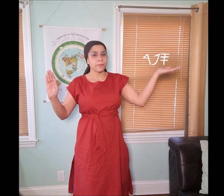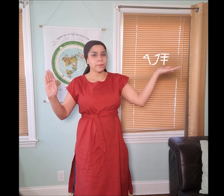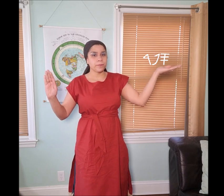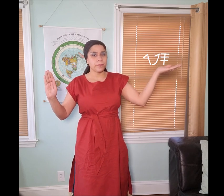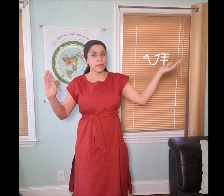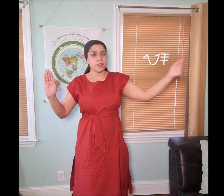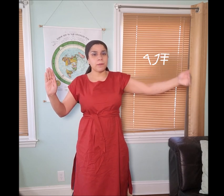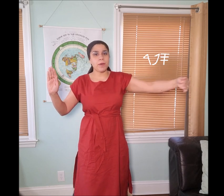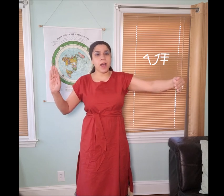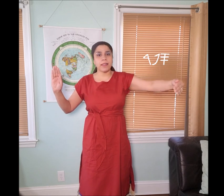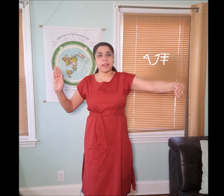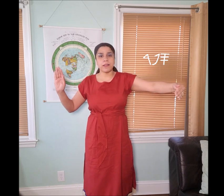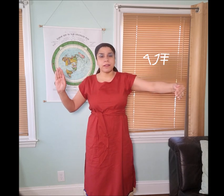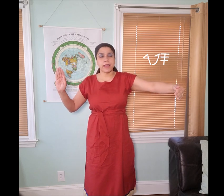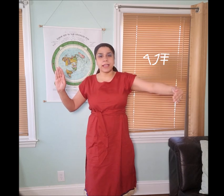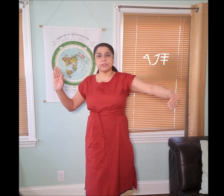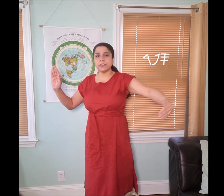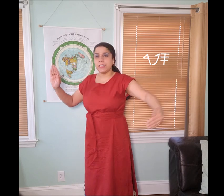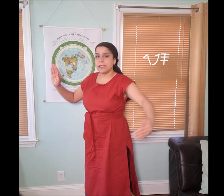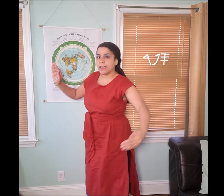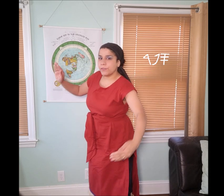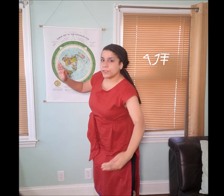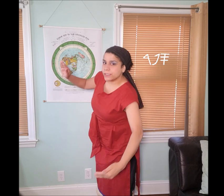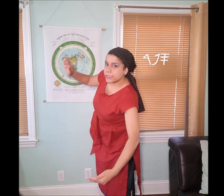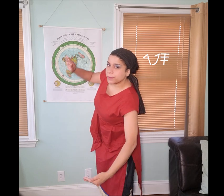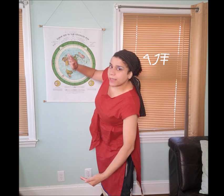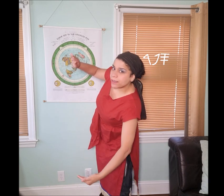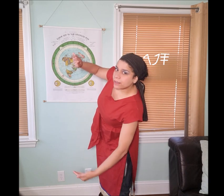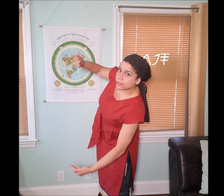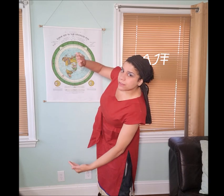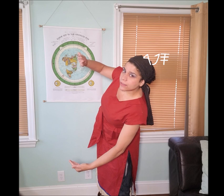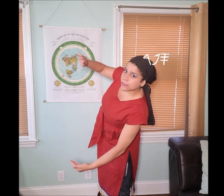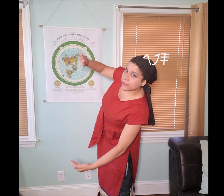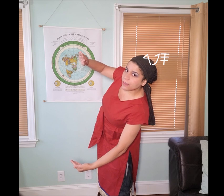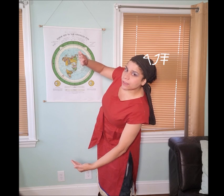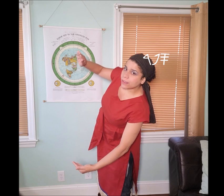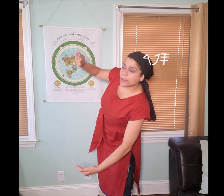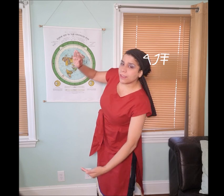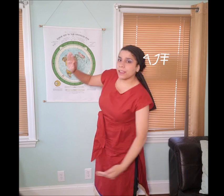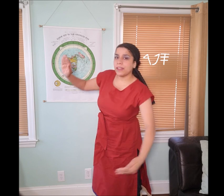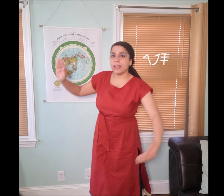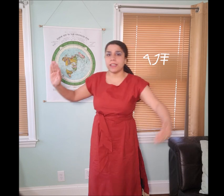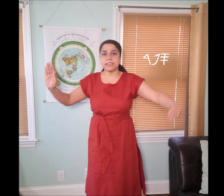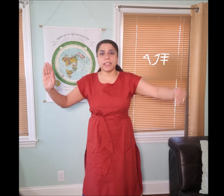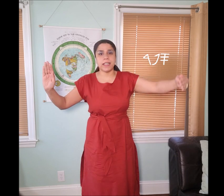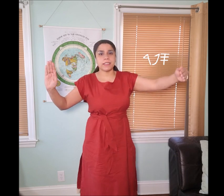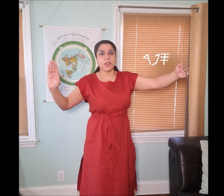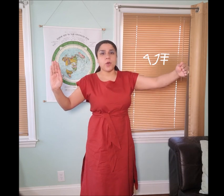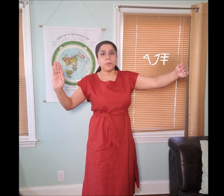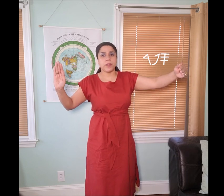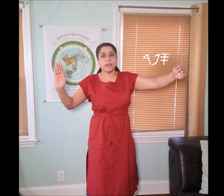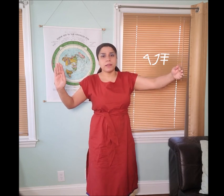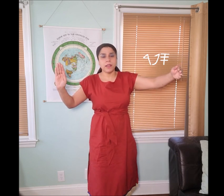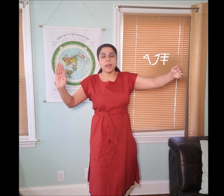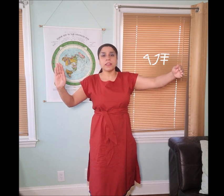The "𐤐 pah" symbol as you see, if you see this way, is an opening.